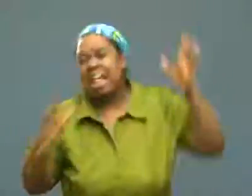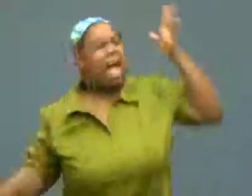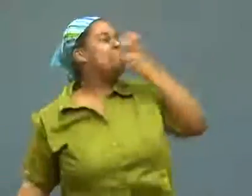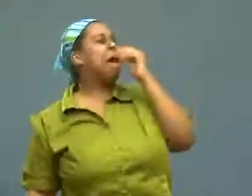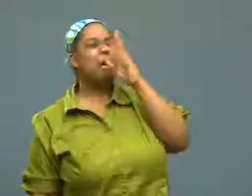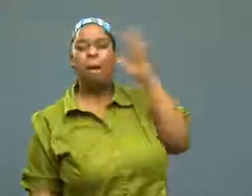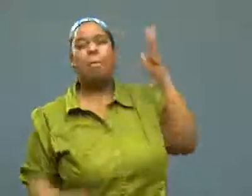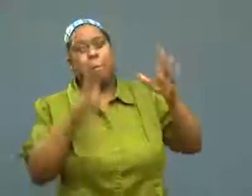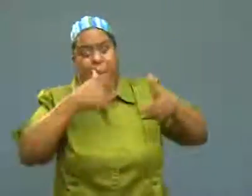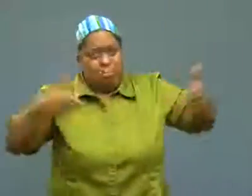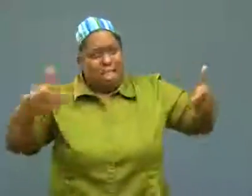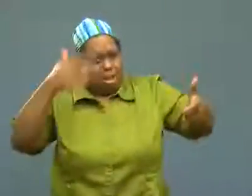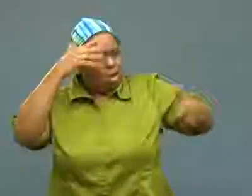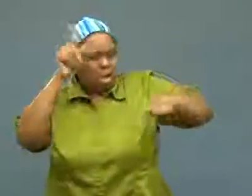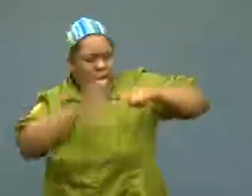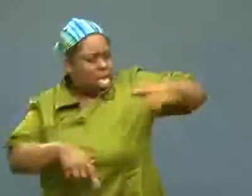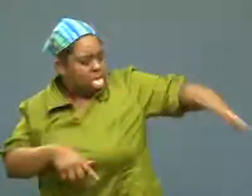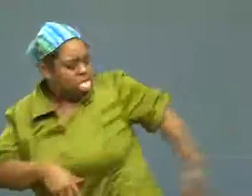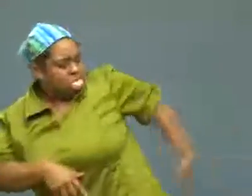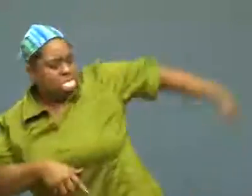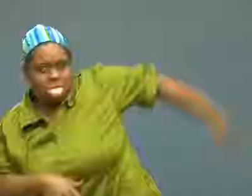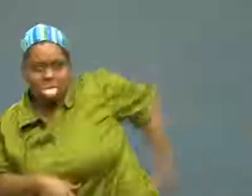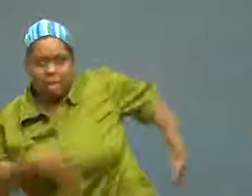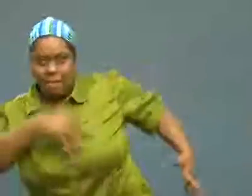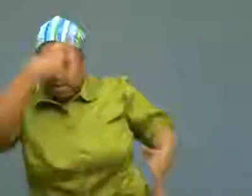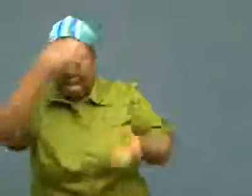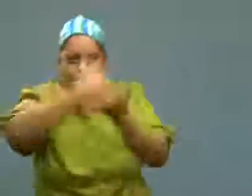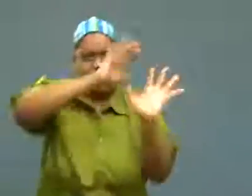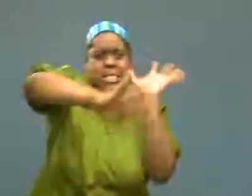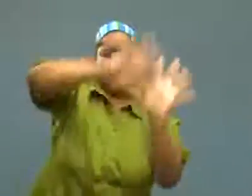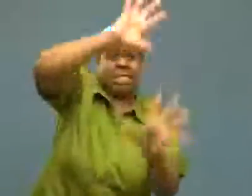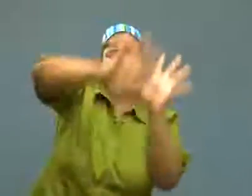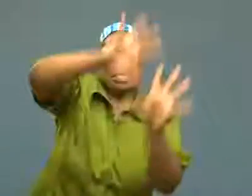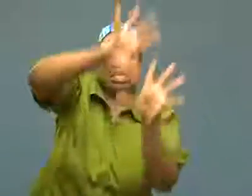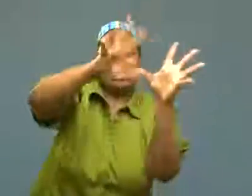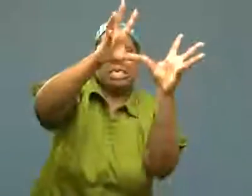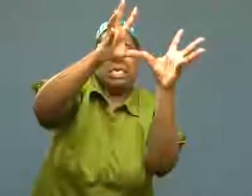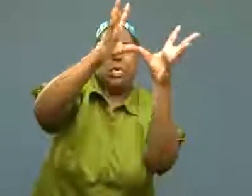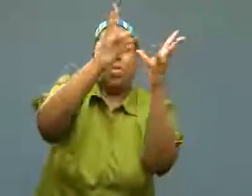My mother is yelling, she's too big to reach, so he's trying to help put it out.